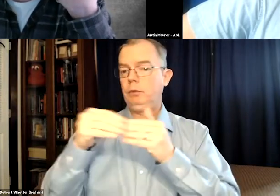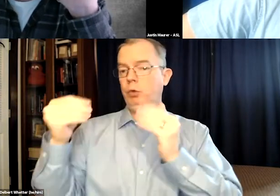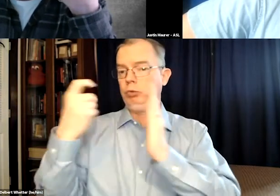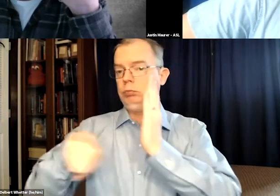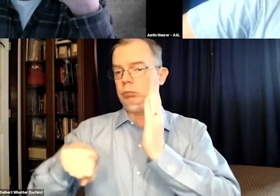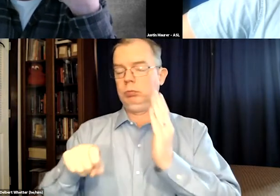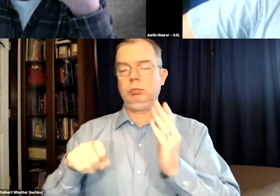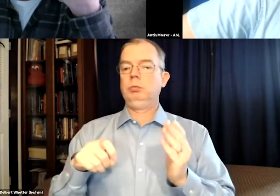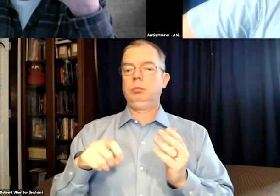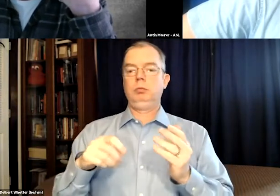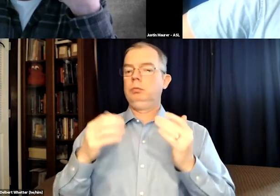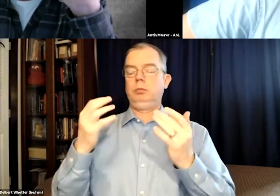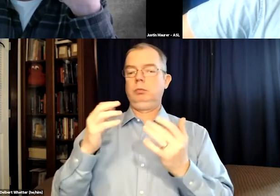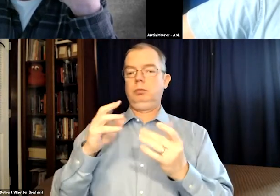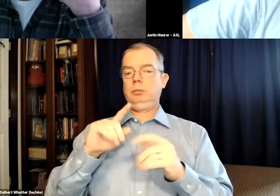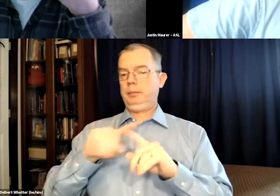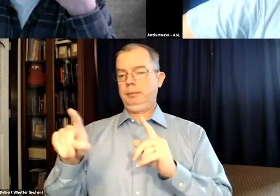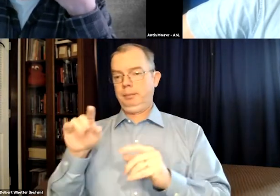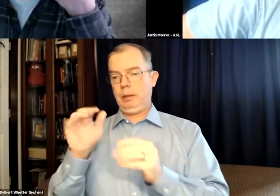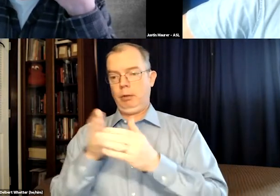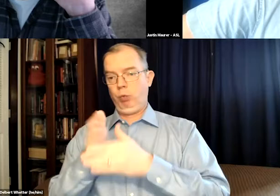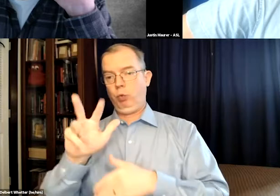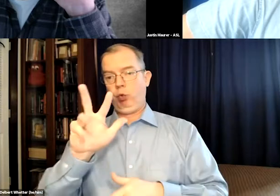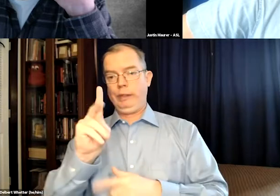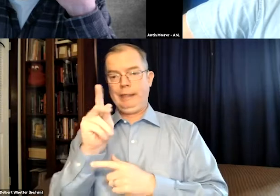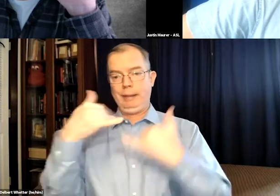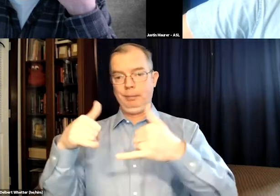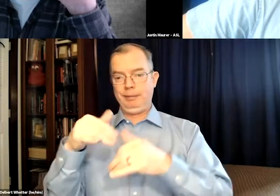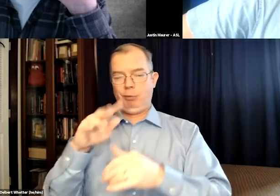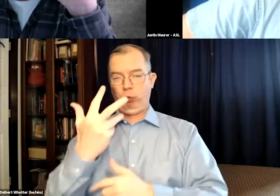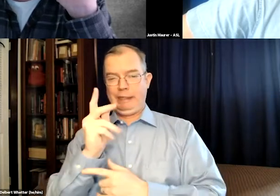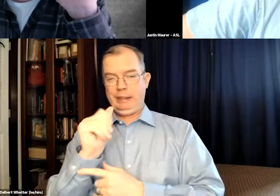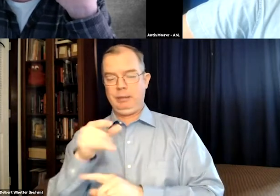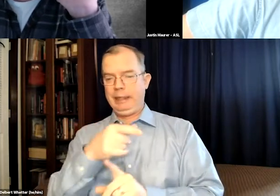But really, this could cost thousands and thousands of dollars, but through 3Play,